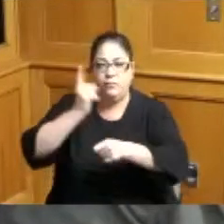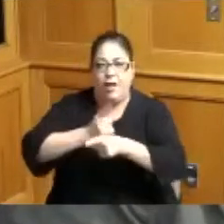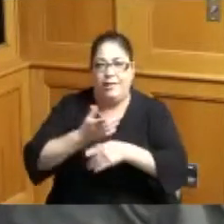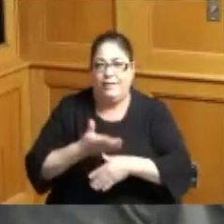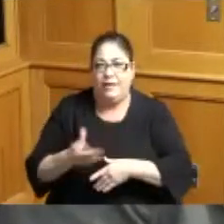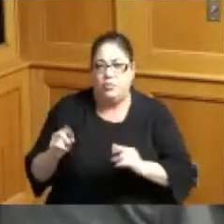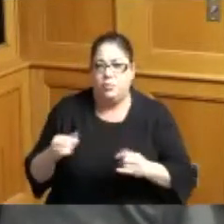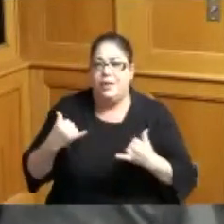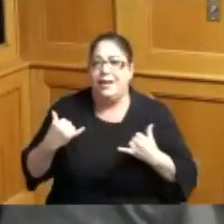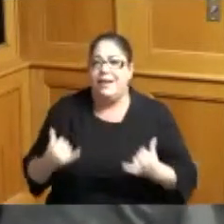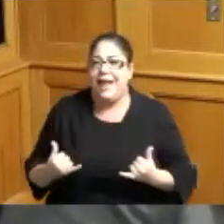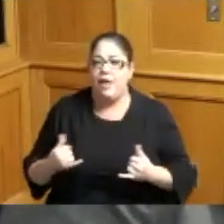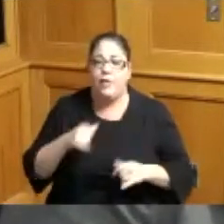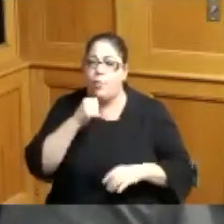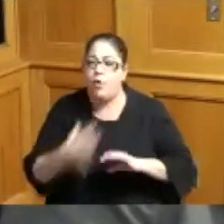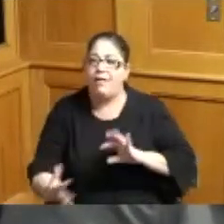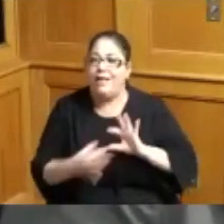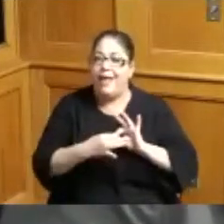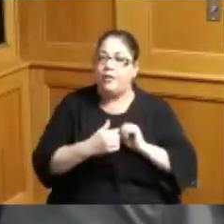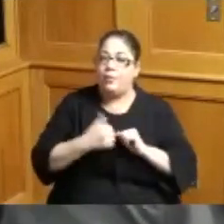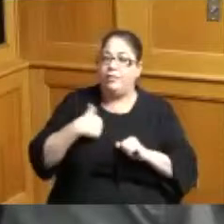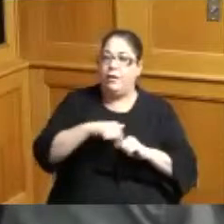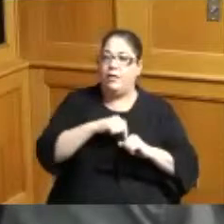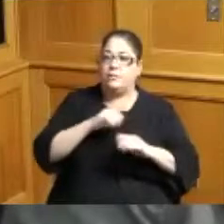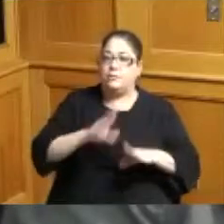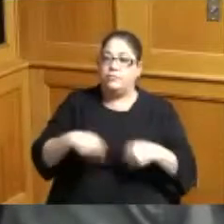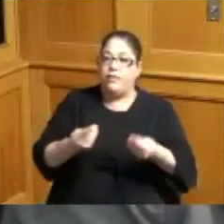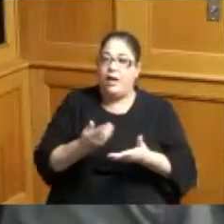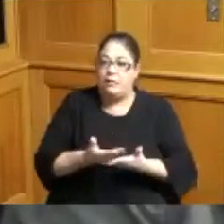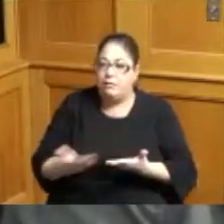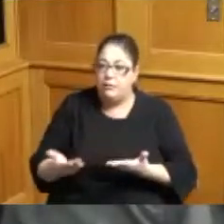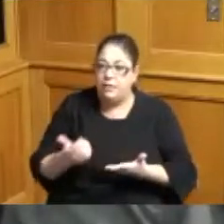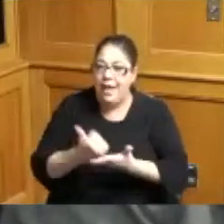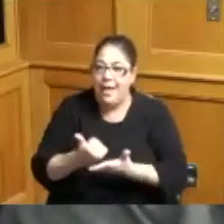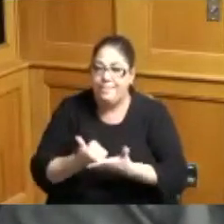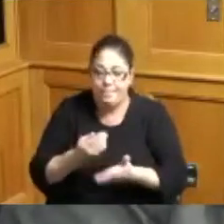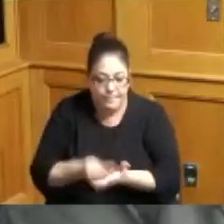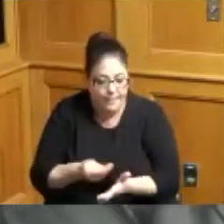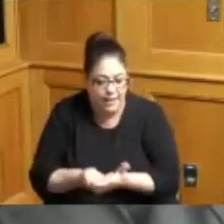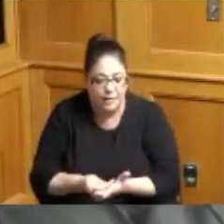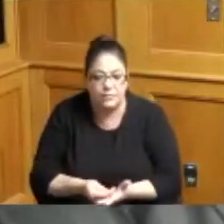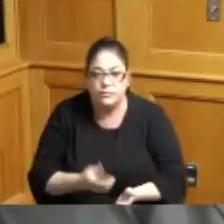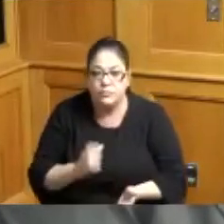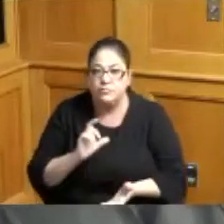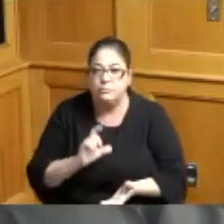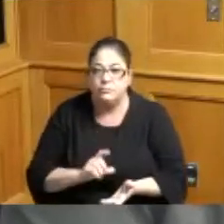weren't necessarily connected to any help of resources so there were resources to help with